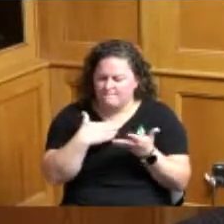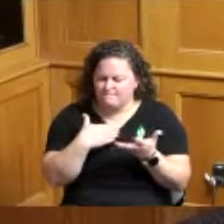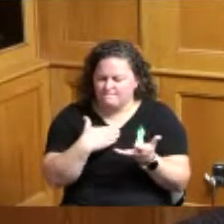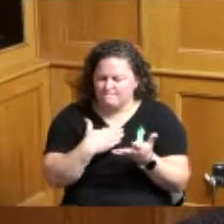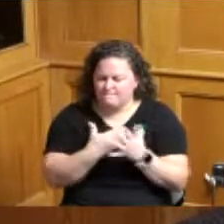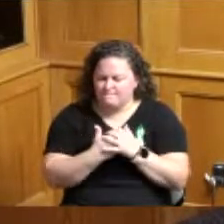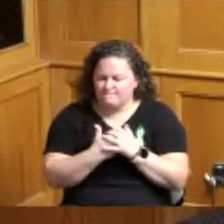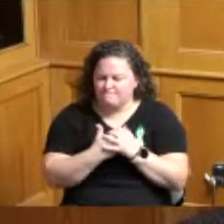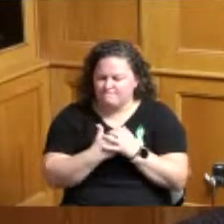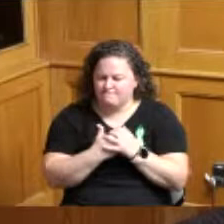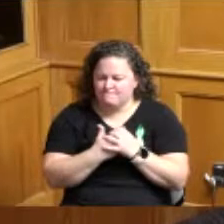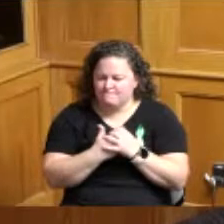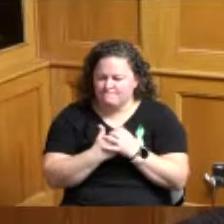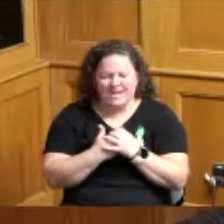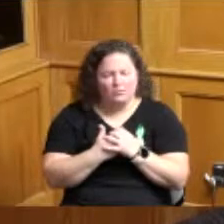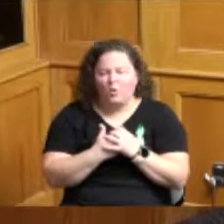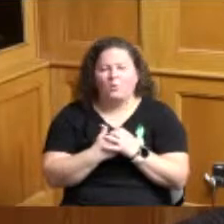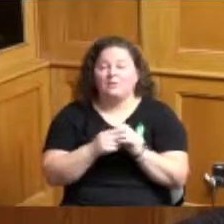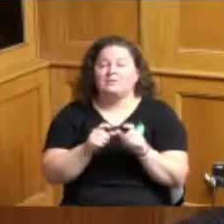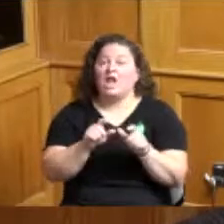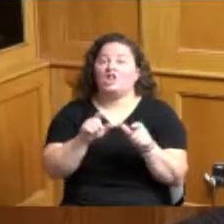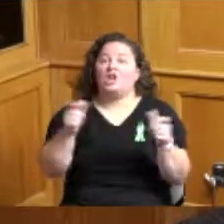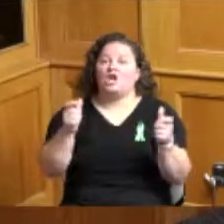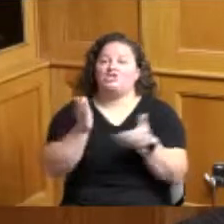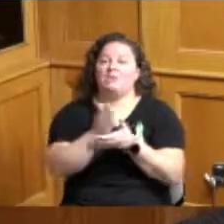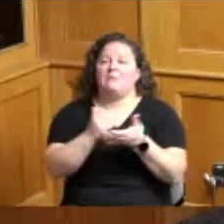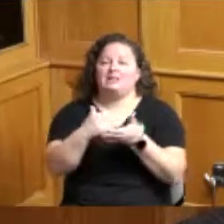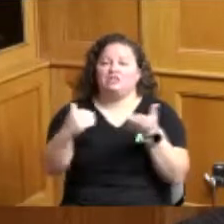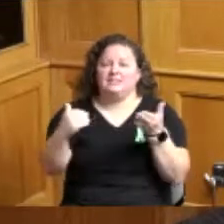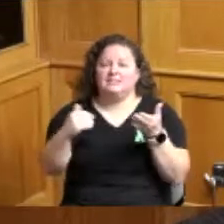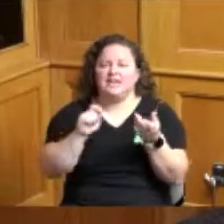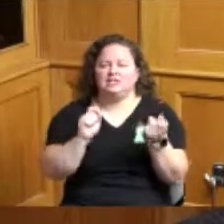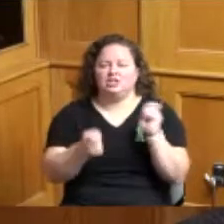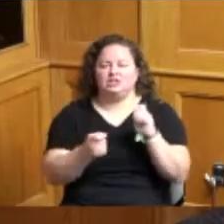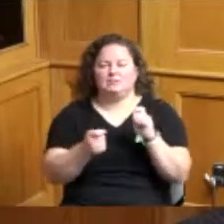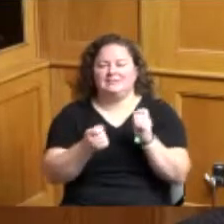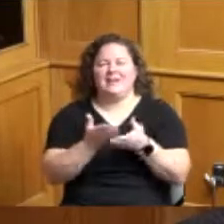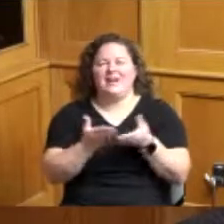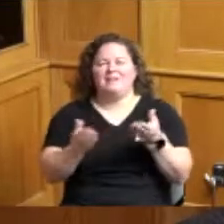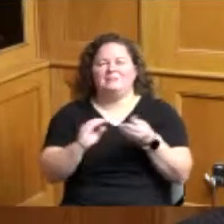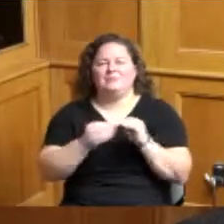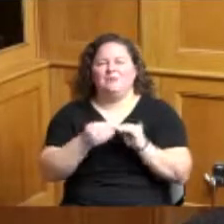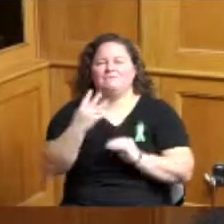and then there's a pretty large budget adjustment item four consolidated space for the office of